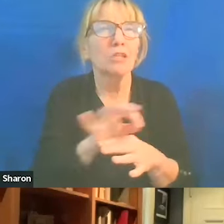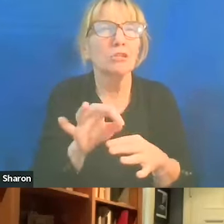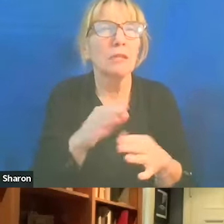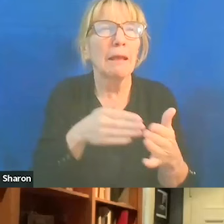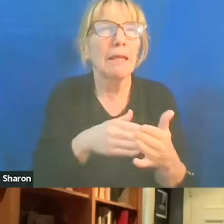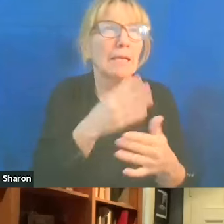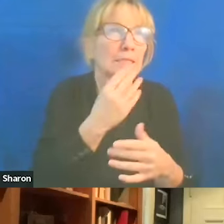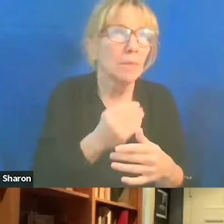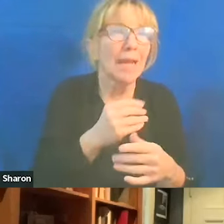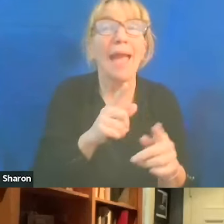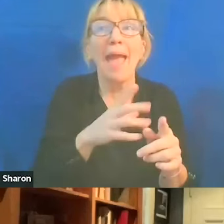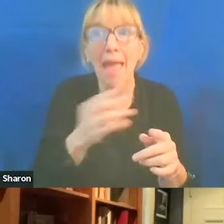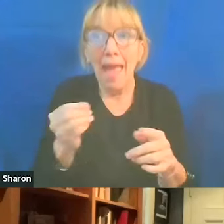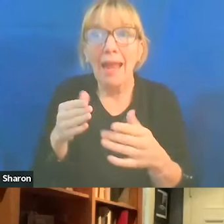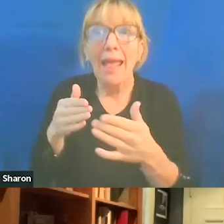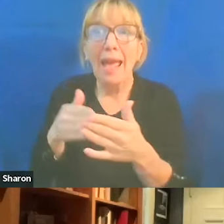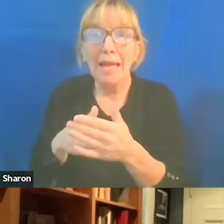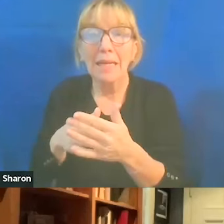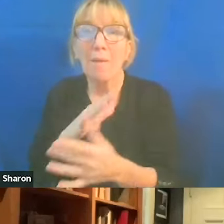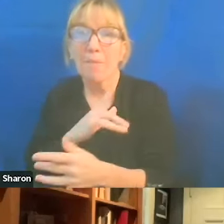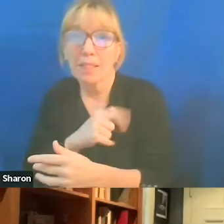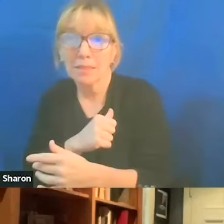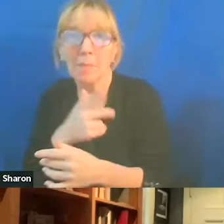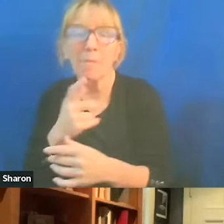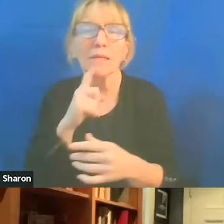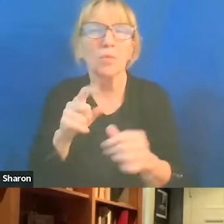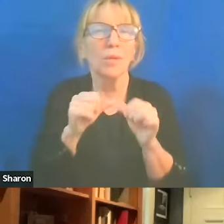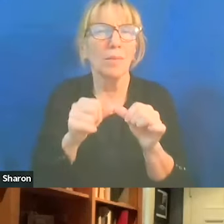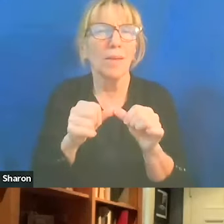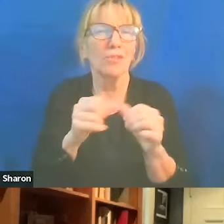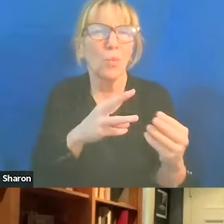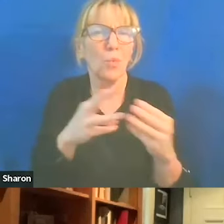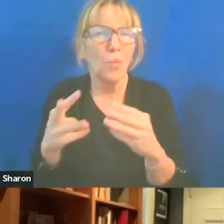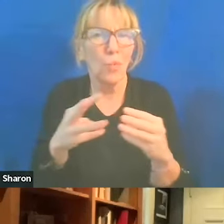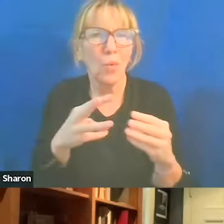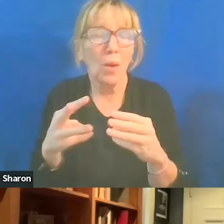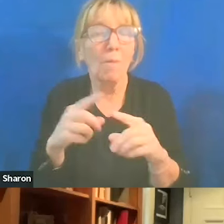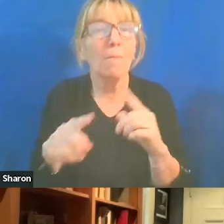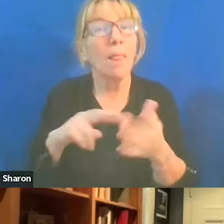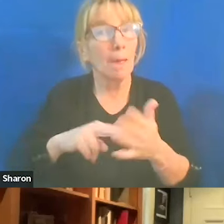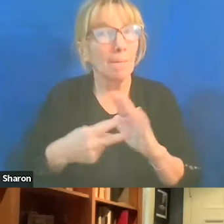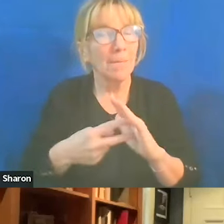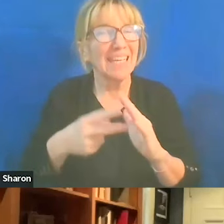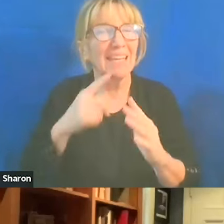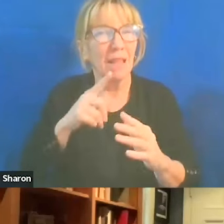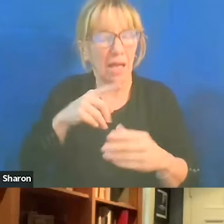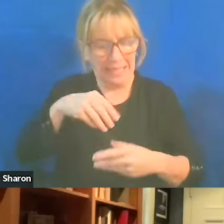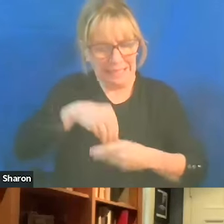because it's gonna be perpetual warfare. But does that mean that they're motivated by hatred of Jews? No.